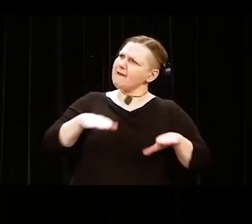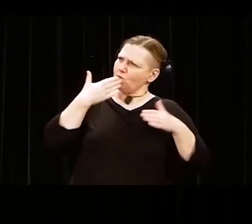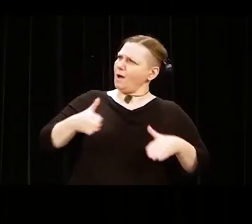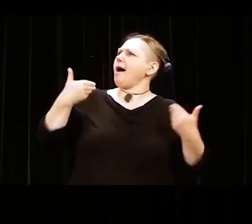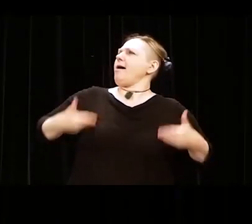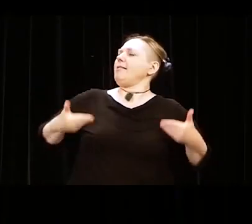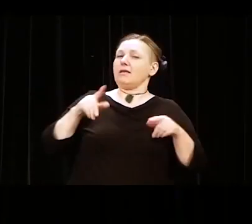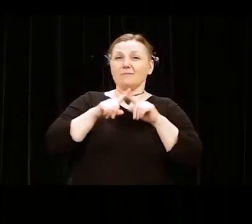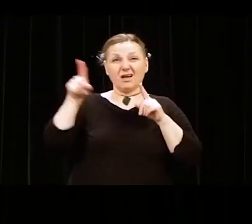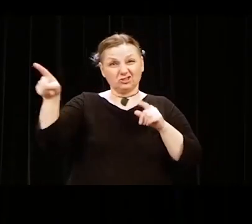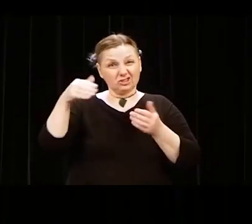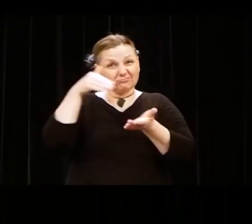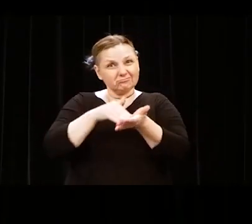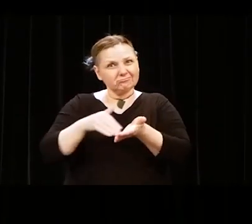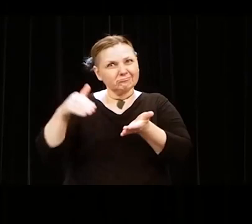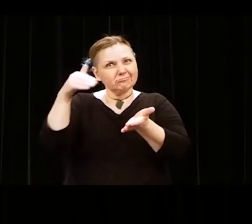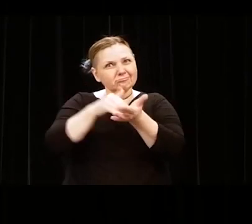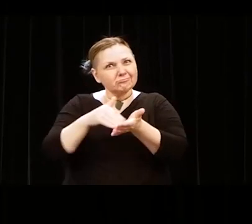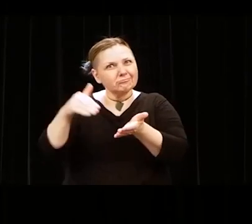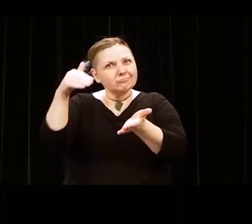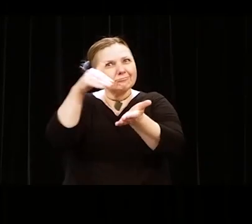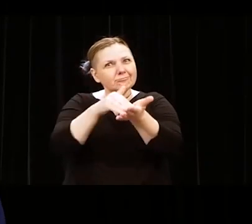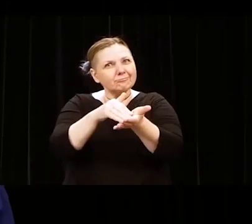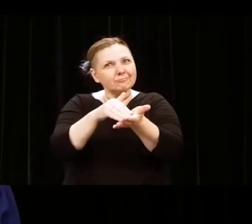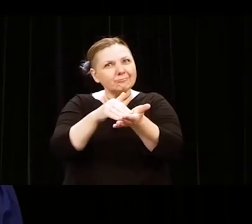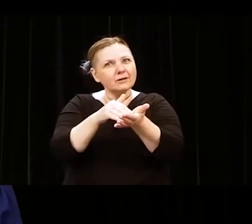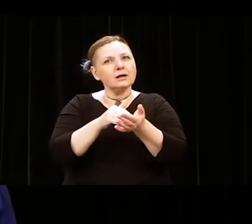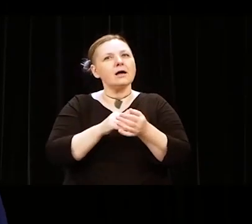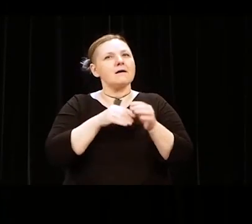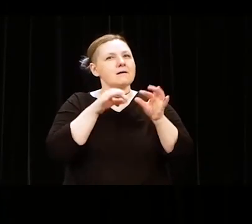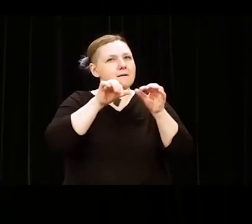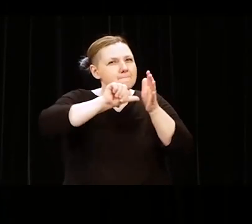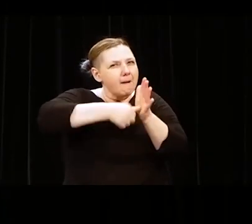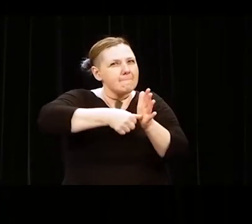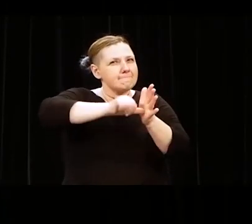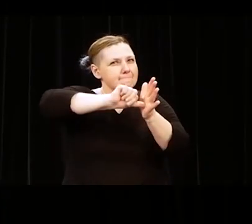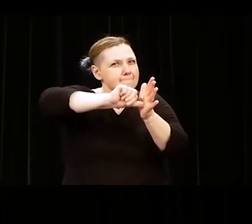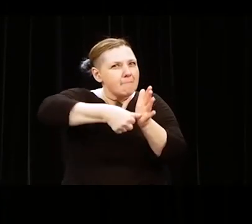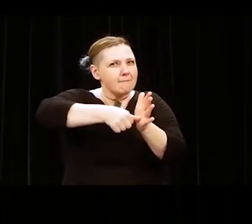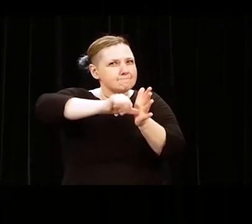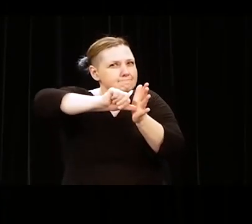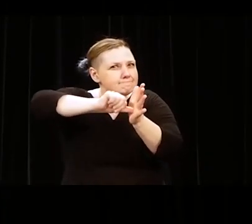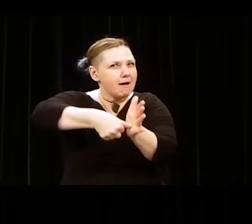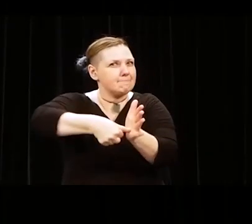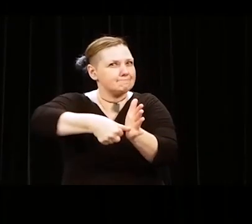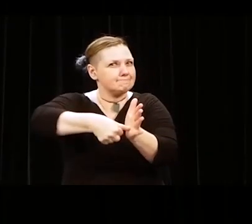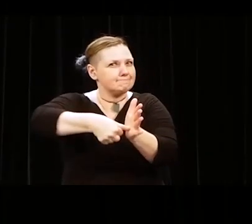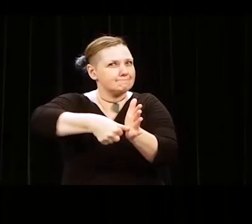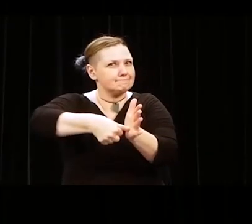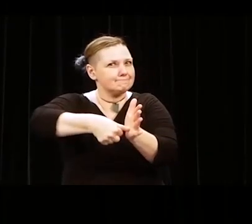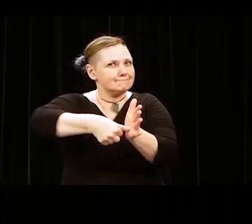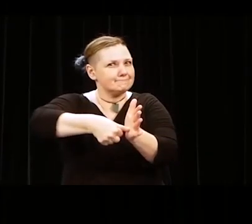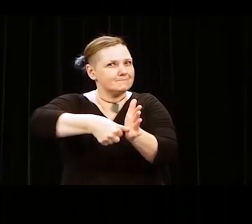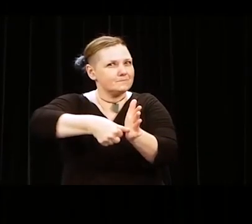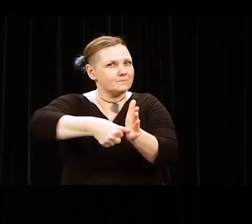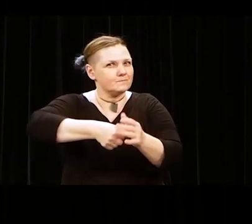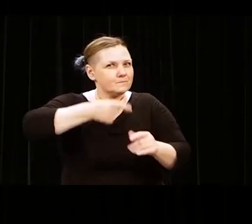But she would repeat them. Repeat it in syllables. “Pór-ta-te bien.”